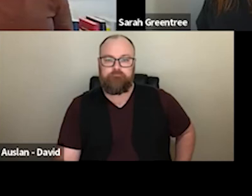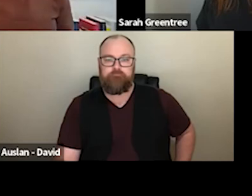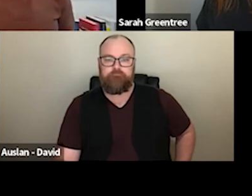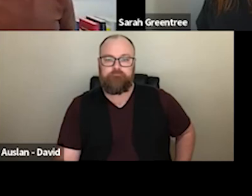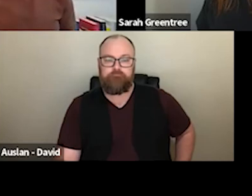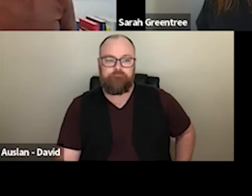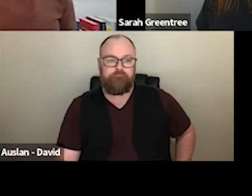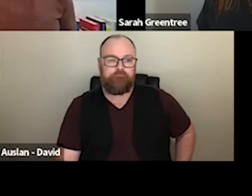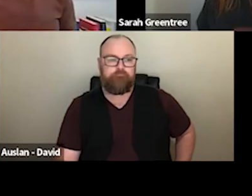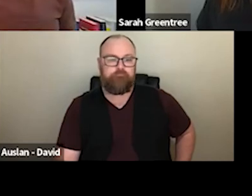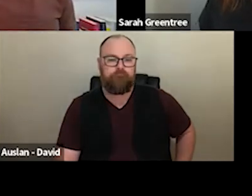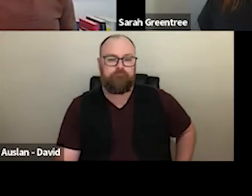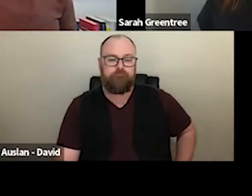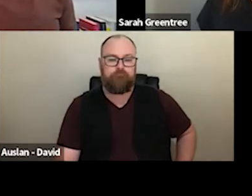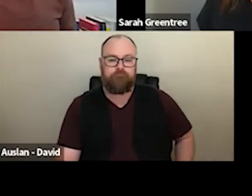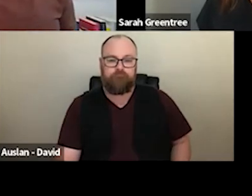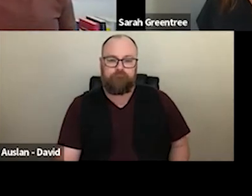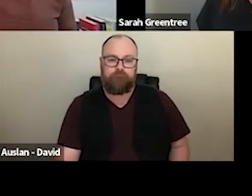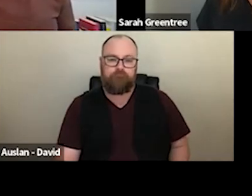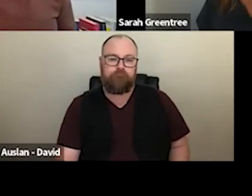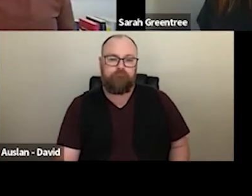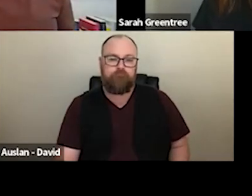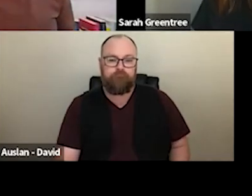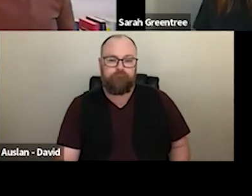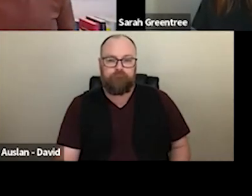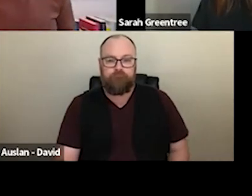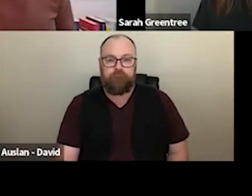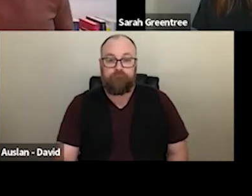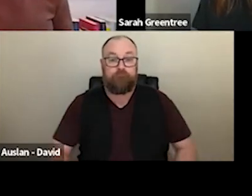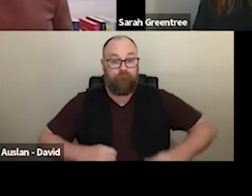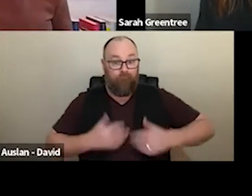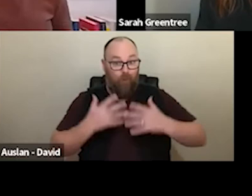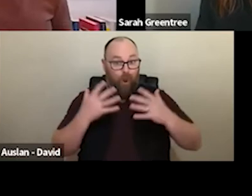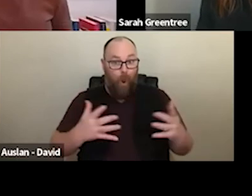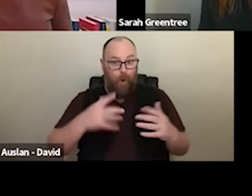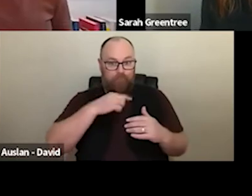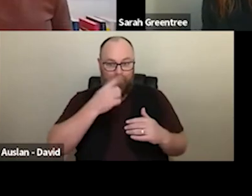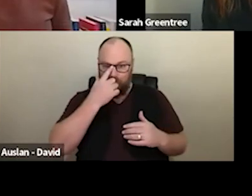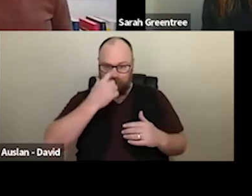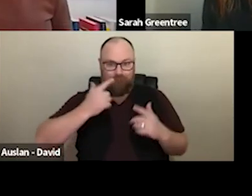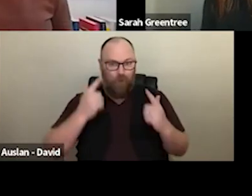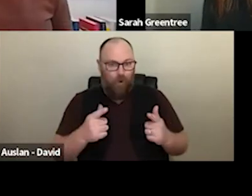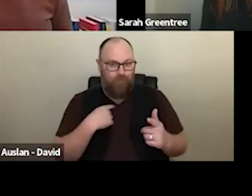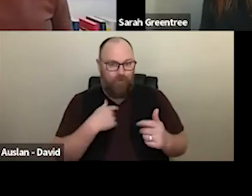to join, said that with this for a moment. So bear with us. Okay, we want like, a We've got some, quite a few people joining us online, which is terrific. OK, we will make start, we have